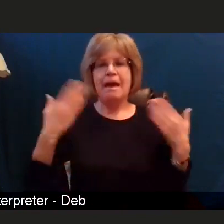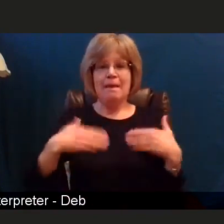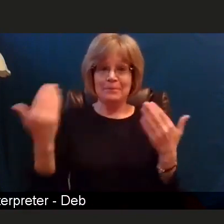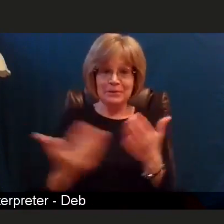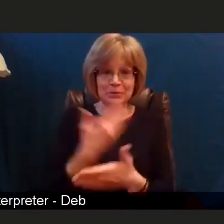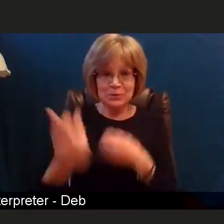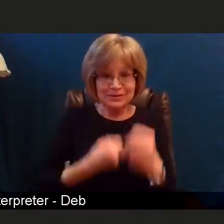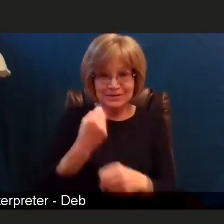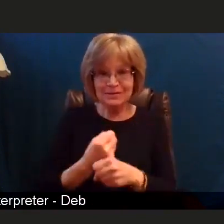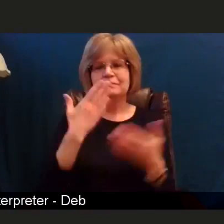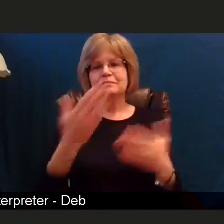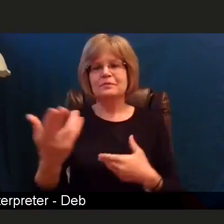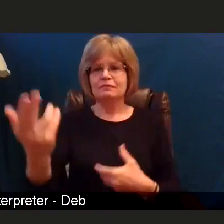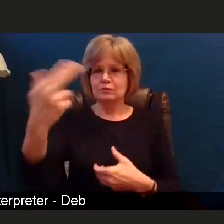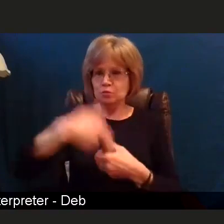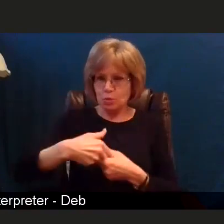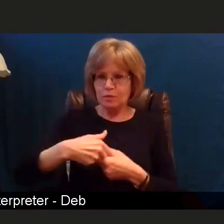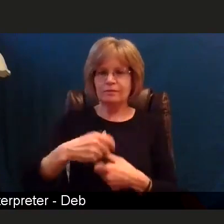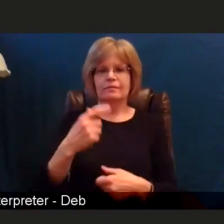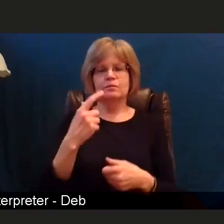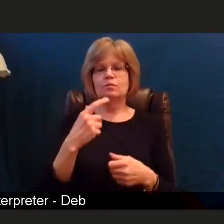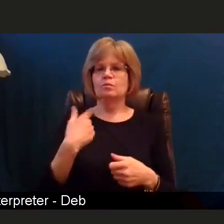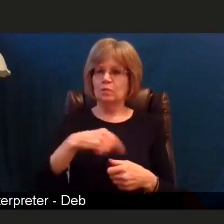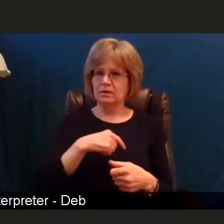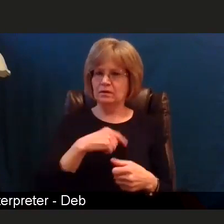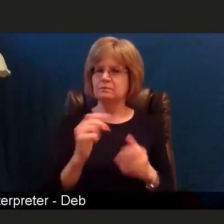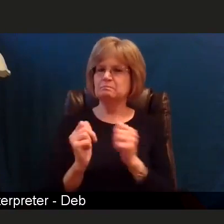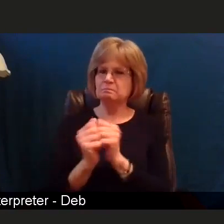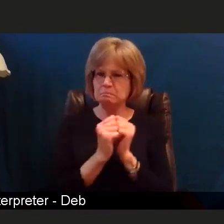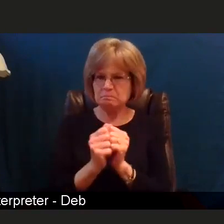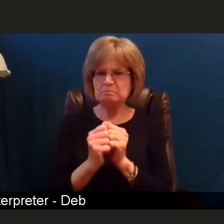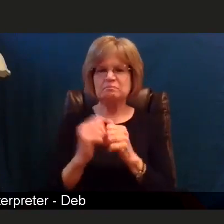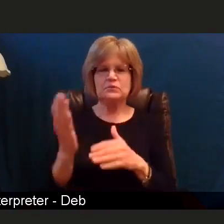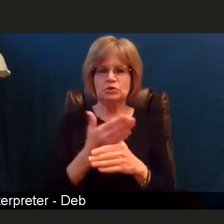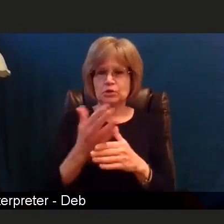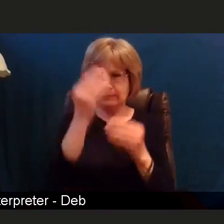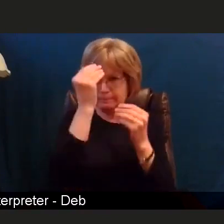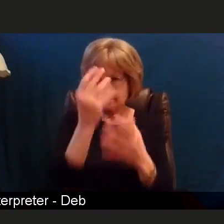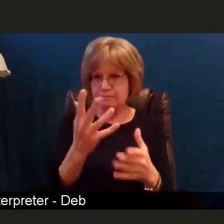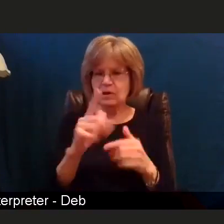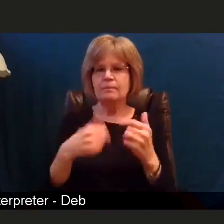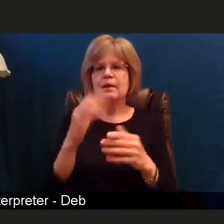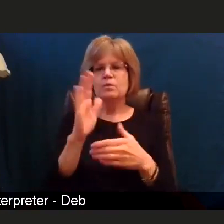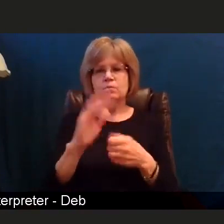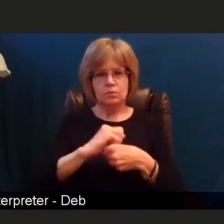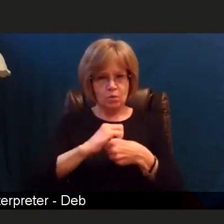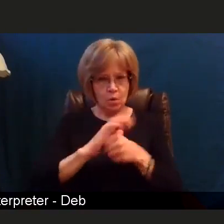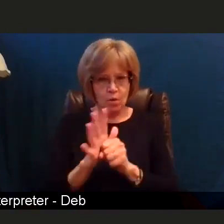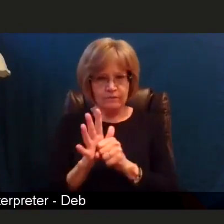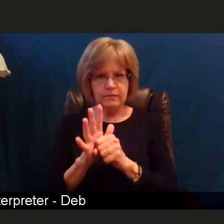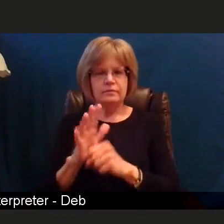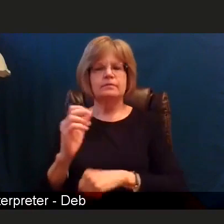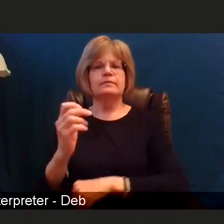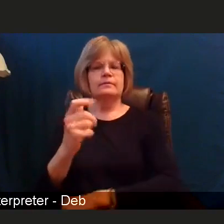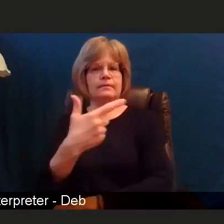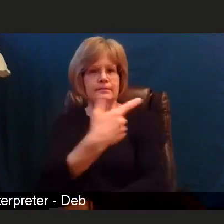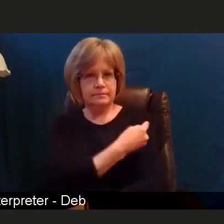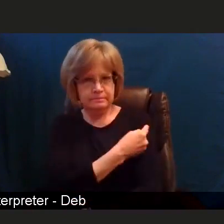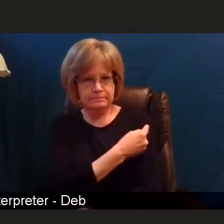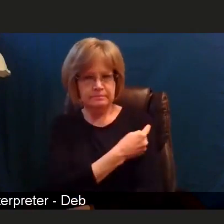as we once again come together to share with you information about COVID, the vaccine, Beebe Healthcare and